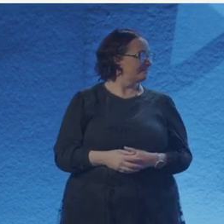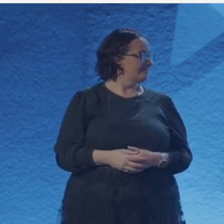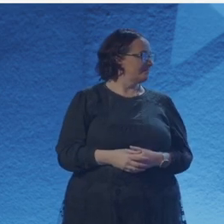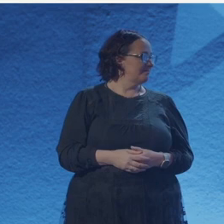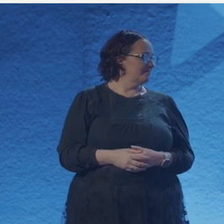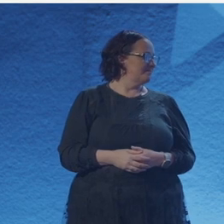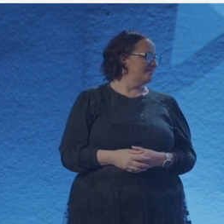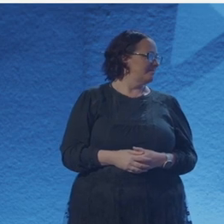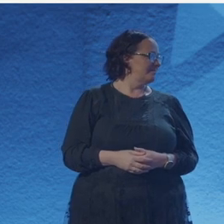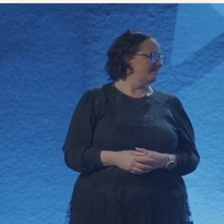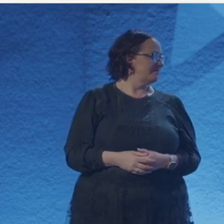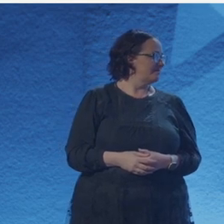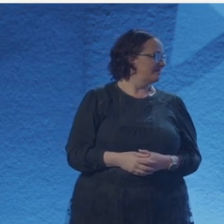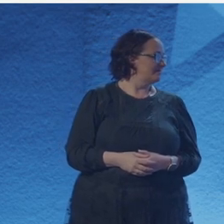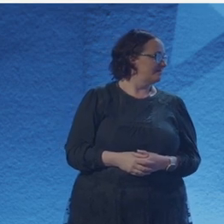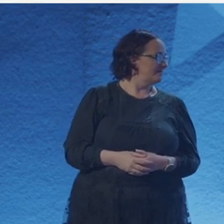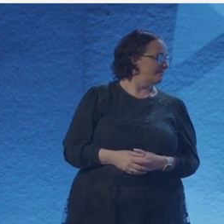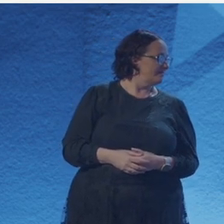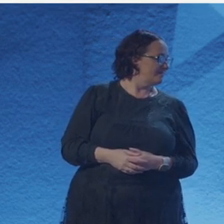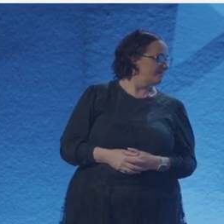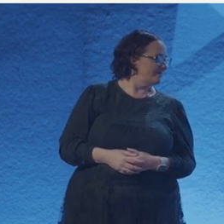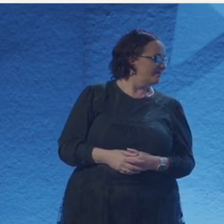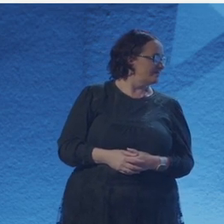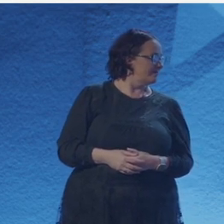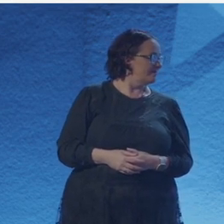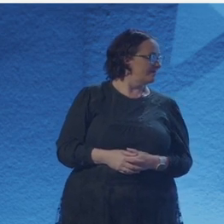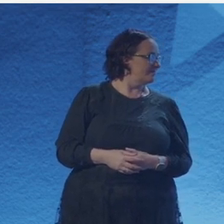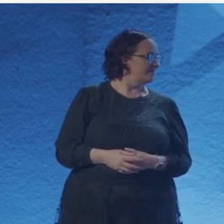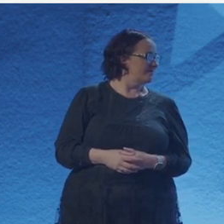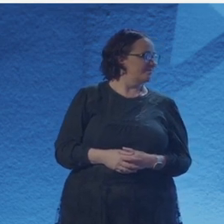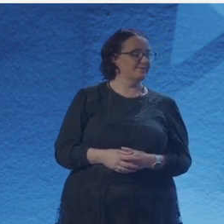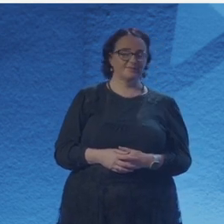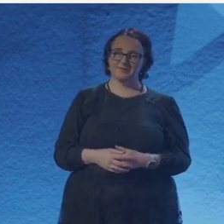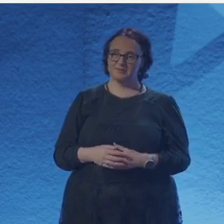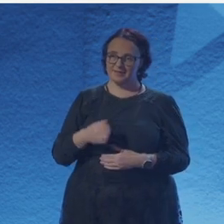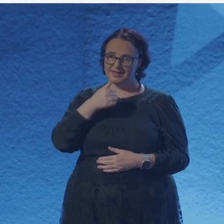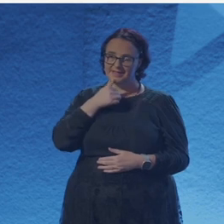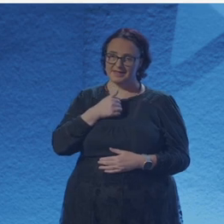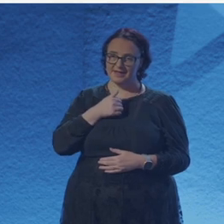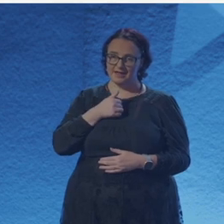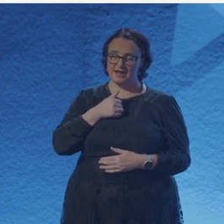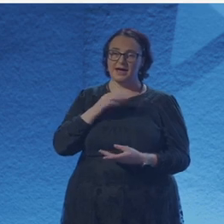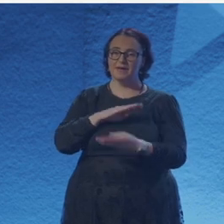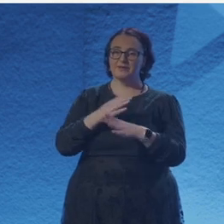I thought I noticed a lot of people in the audience writing down their question that they were going to ask me, which was, “Did